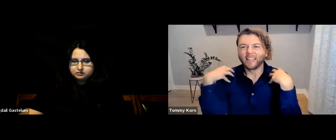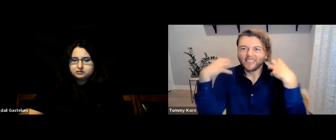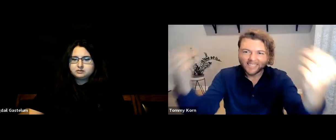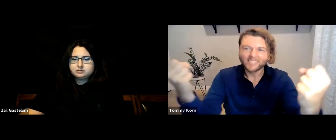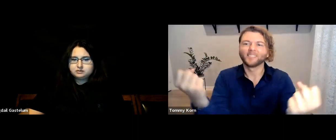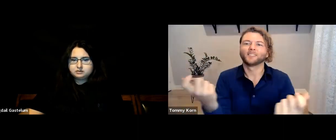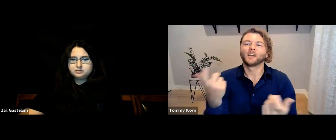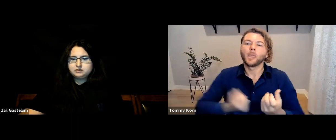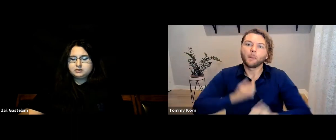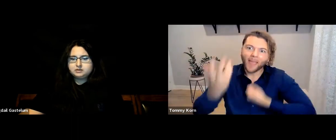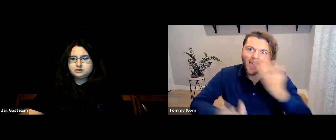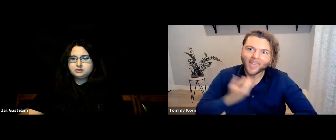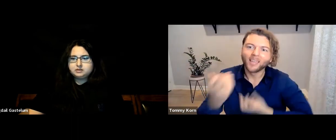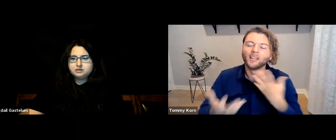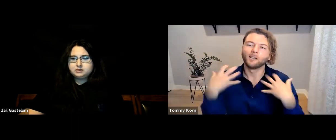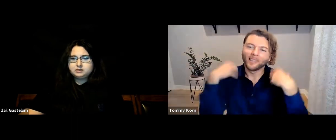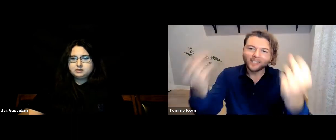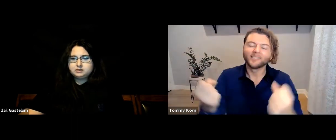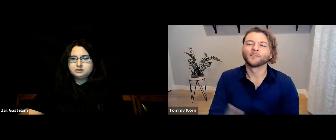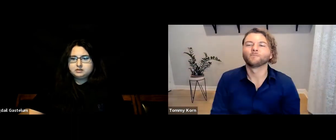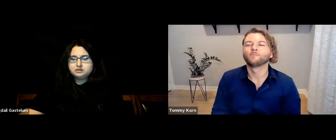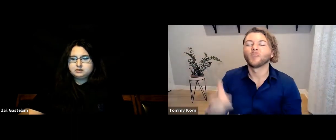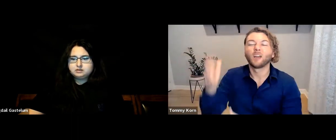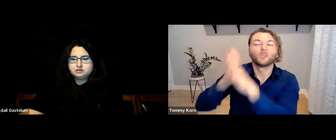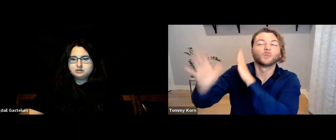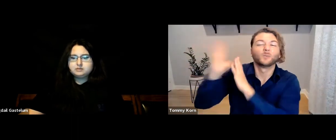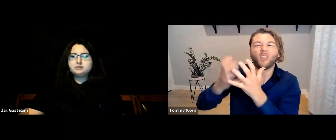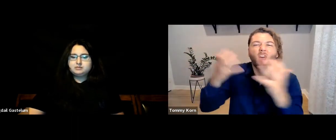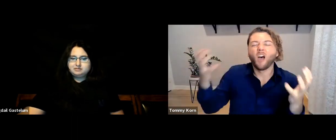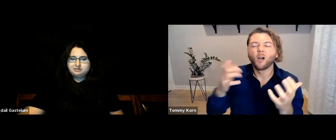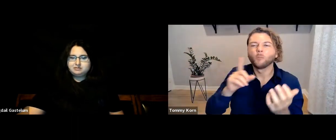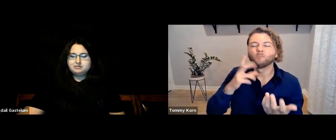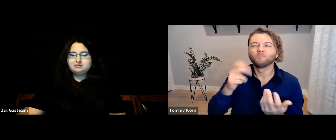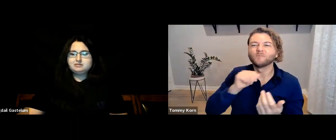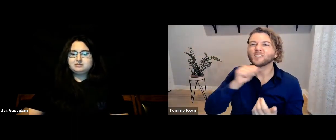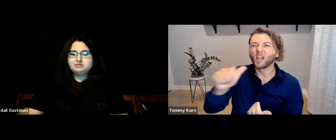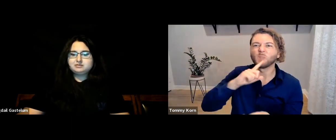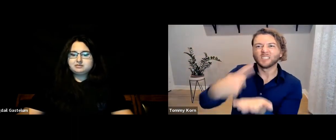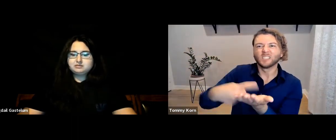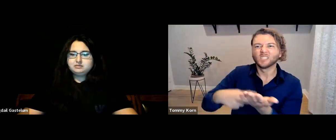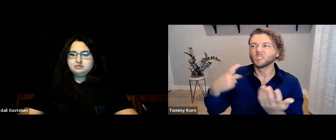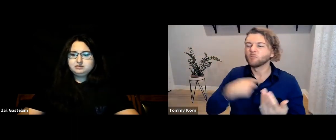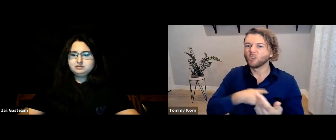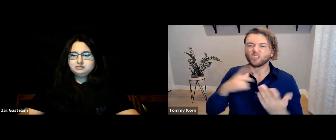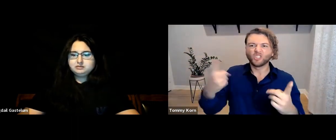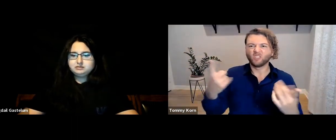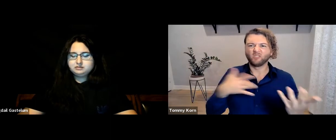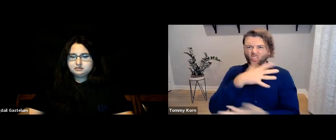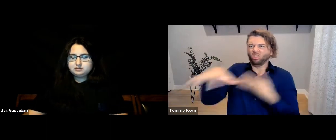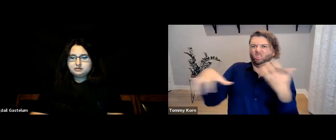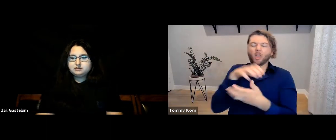We need to unpack it all before we can be able to heal. It used to be that we didn’t ever discuss that inner turmoil,